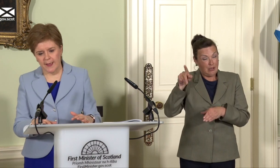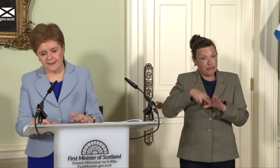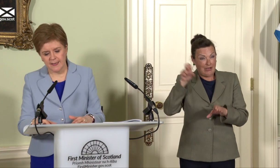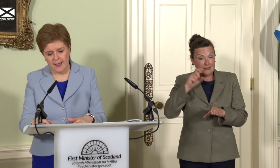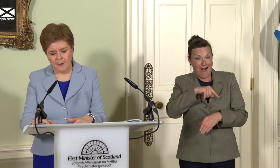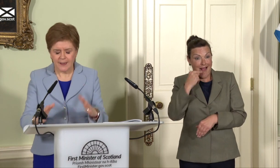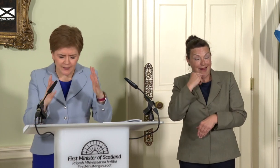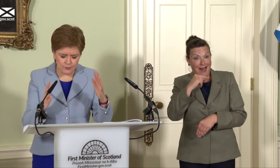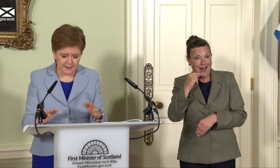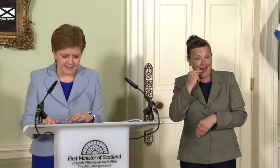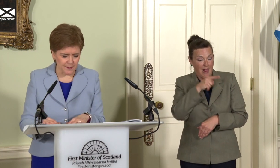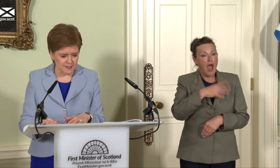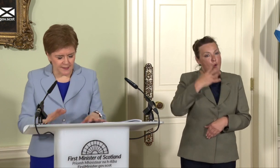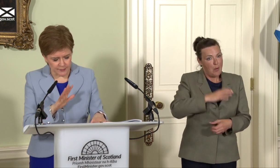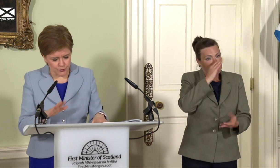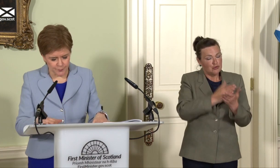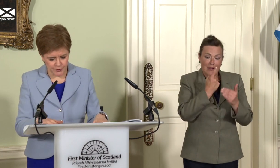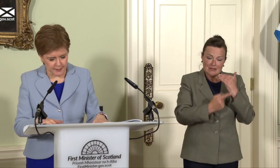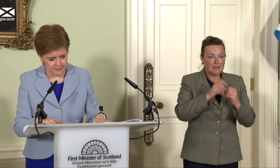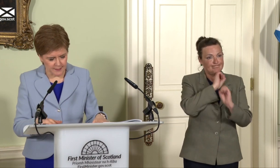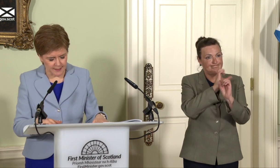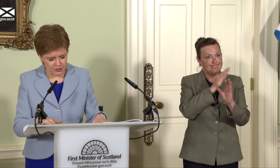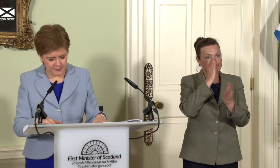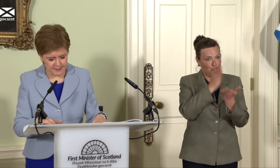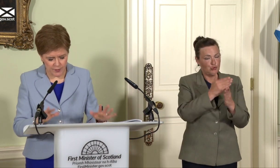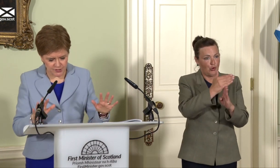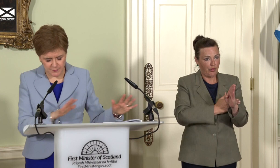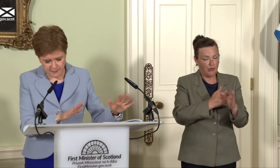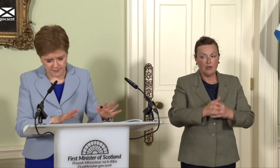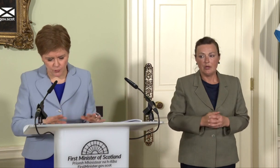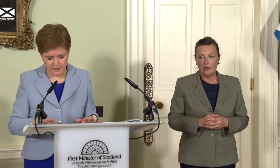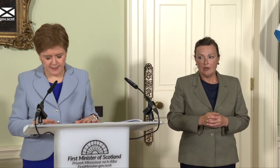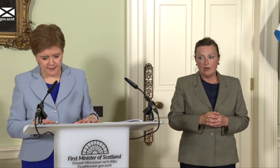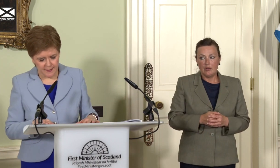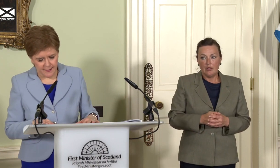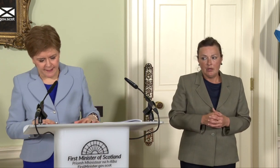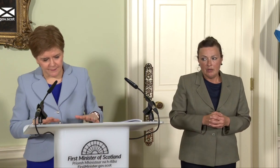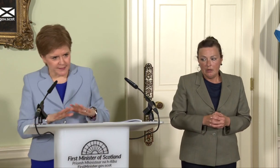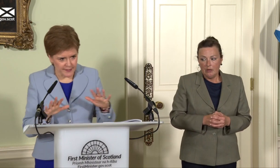is, I don’t accept, and I know you are putting a journalistic question to me so this is not having,